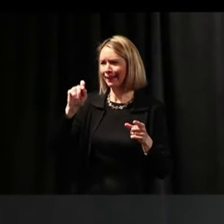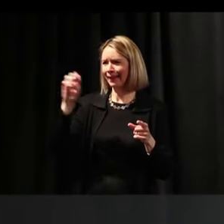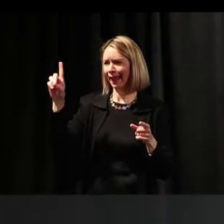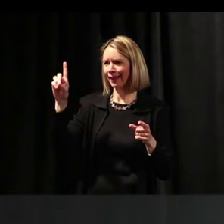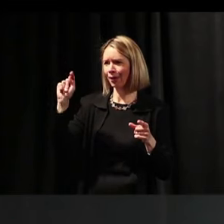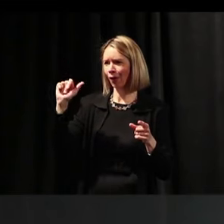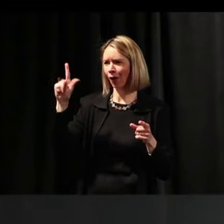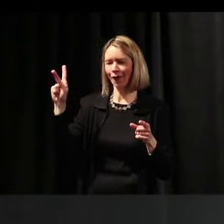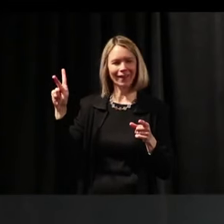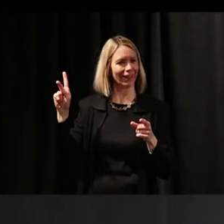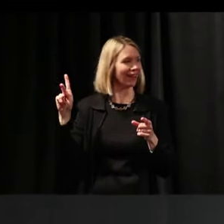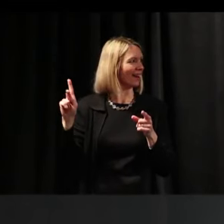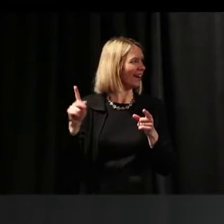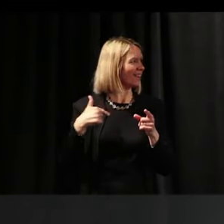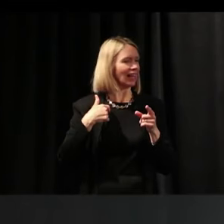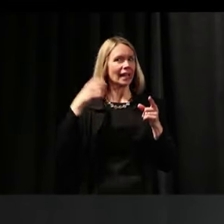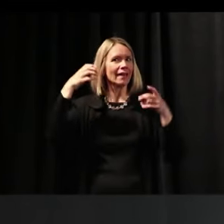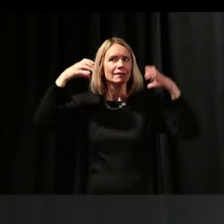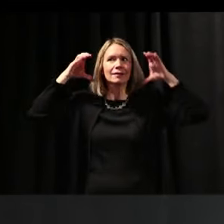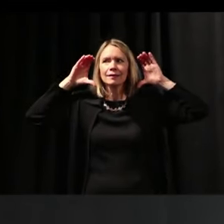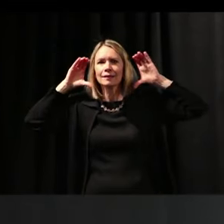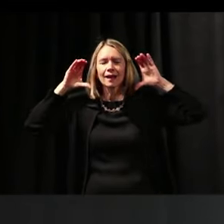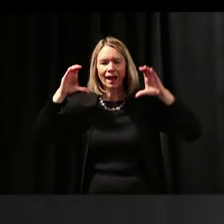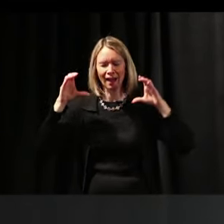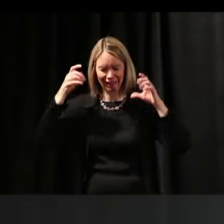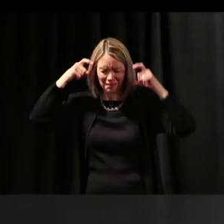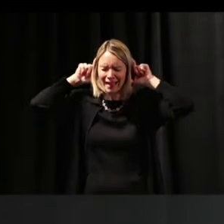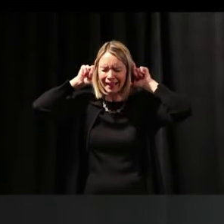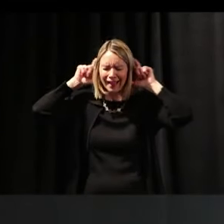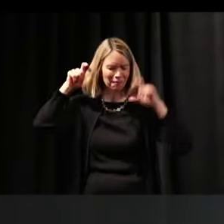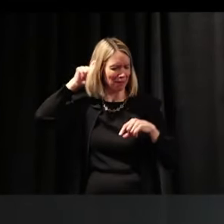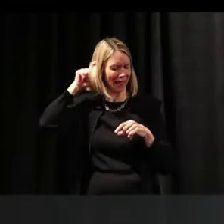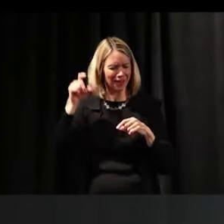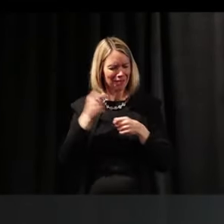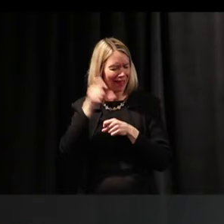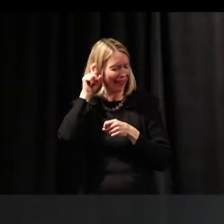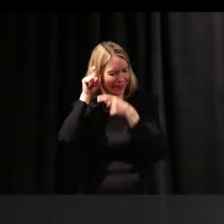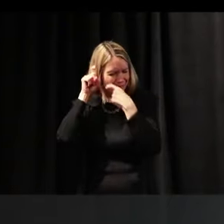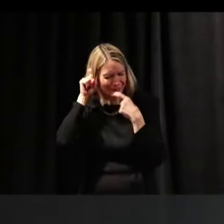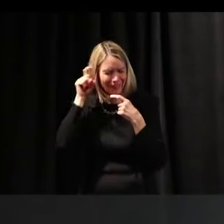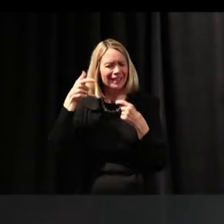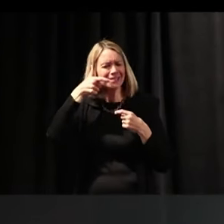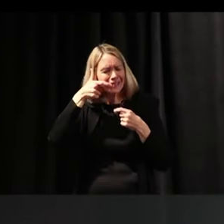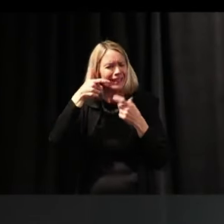I have very big ears. And, so, this is making my Dumbo ears go like that. Okay.